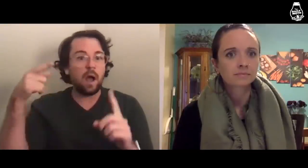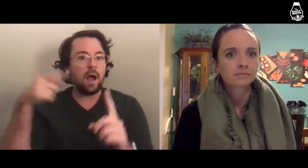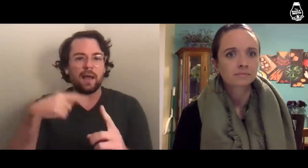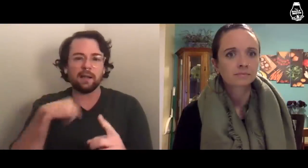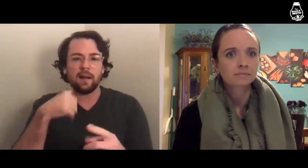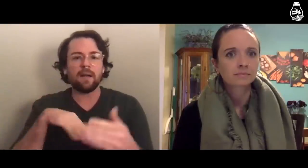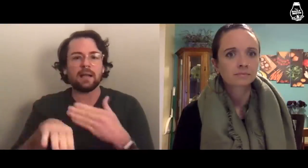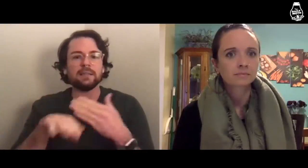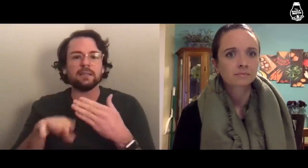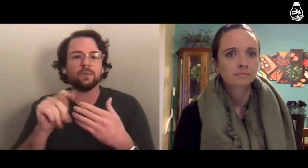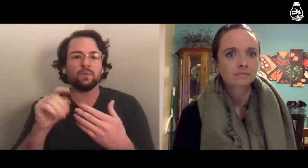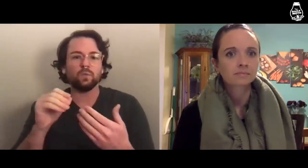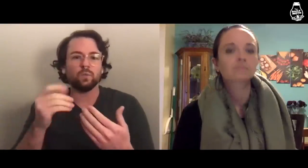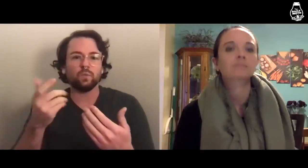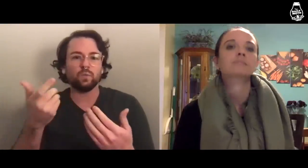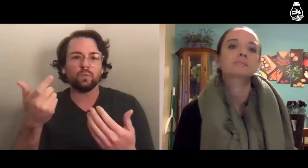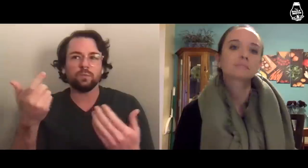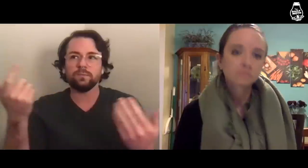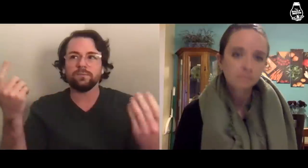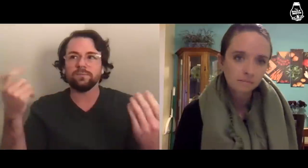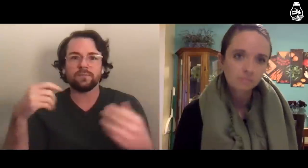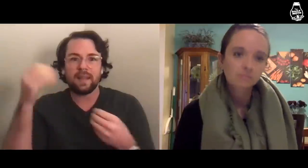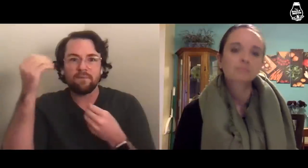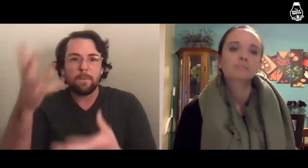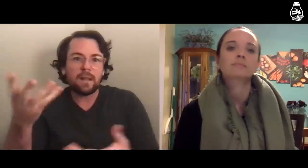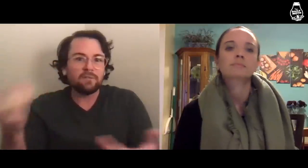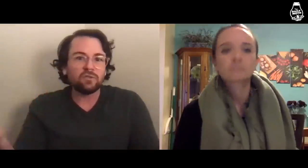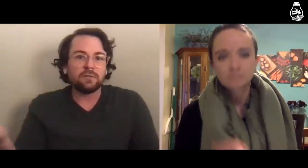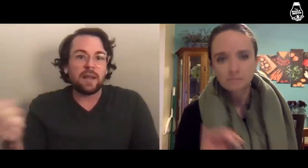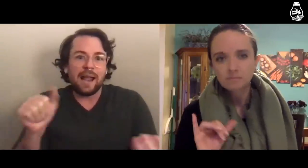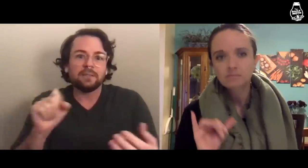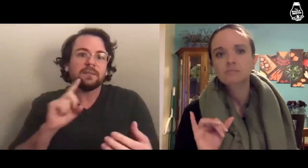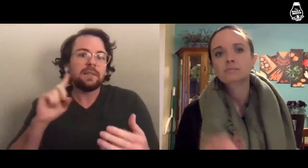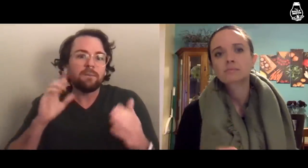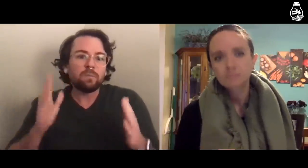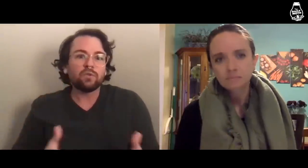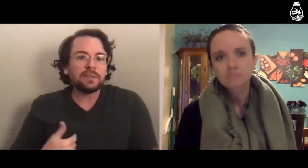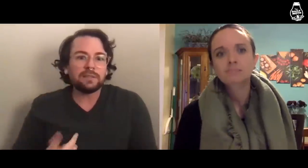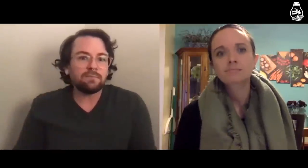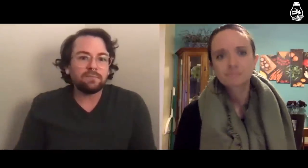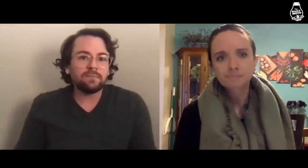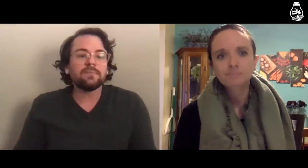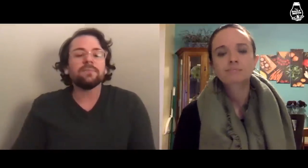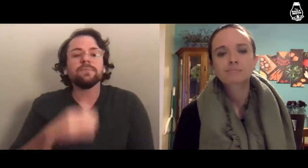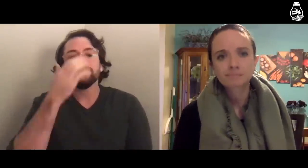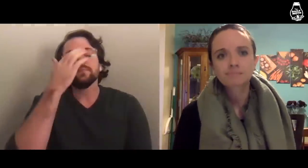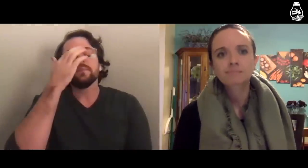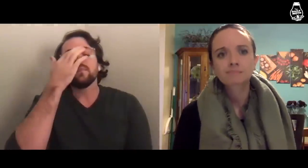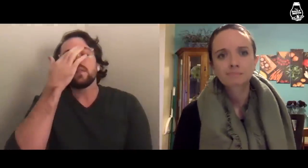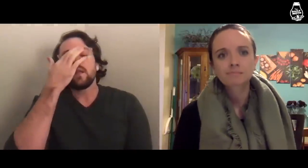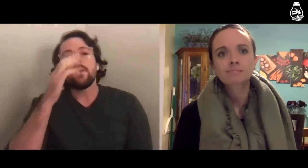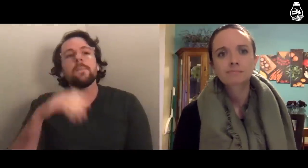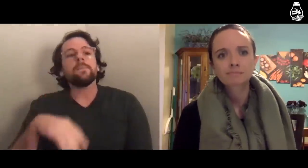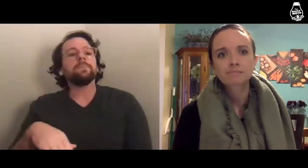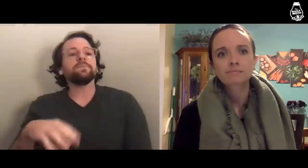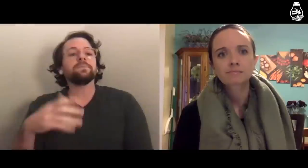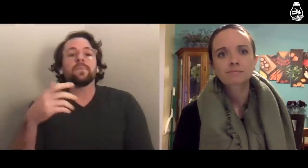I realized later that was because I didn’t have access to information as a Deaf person.